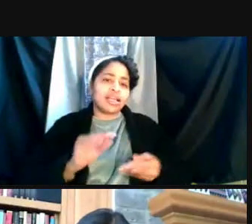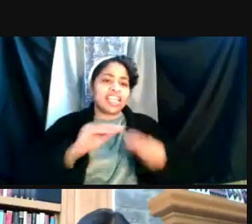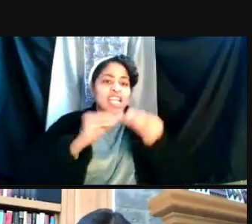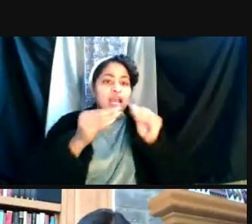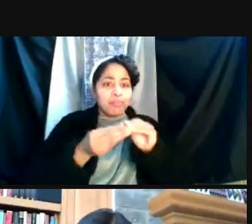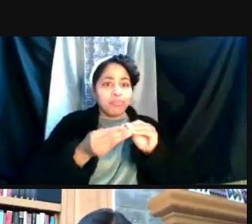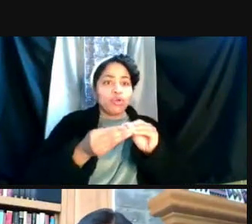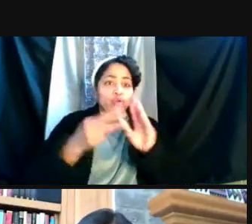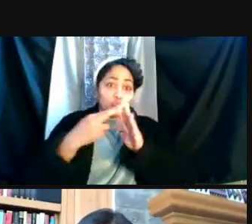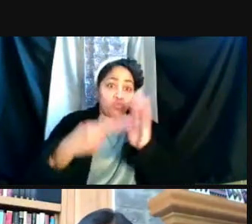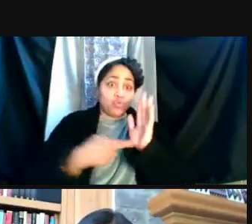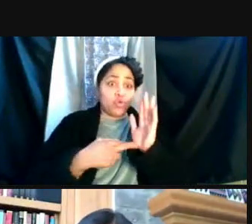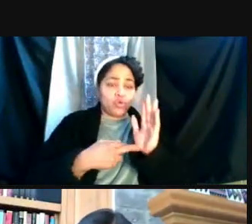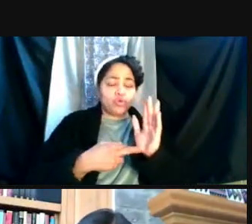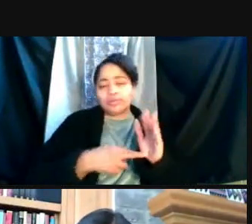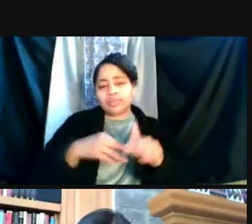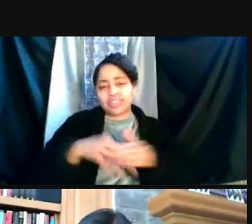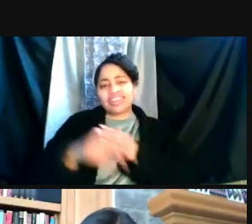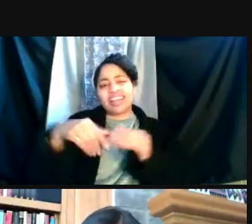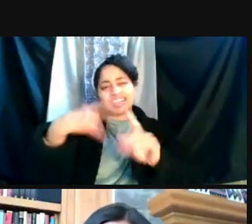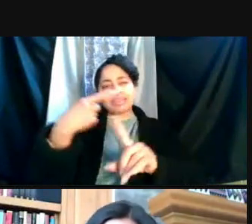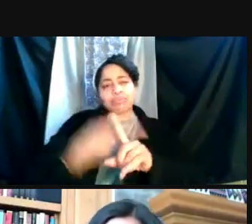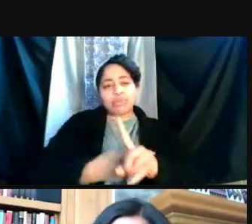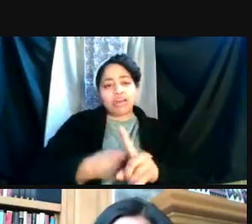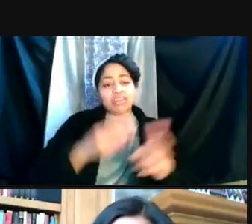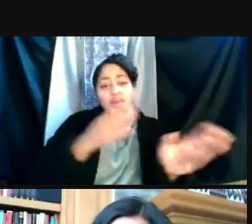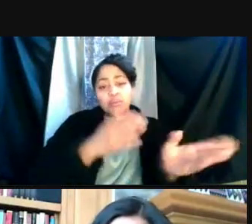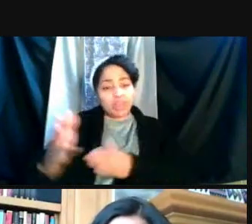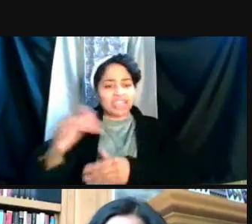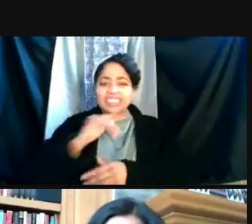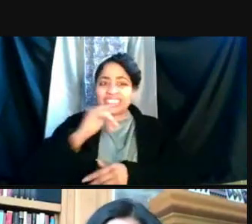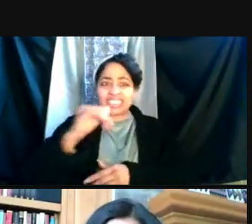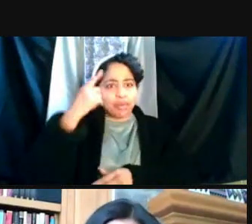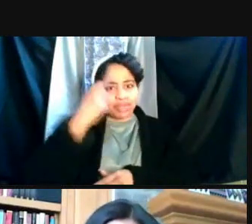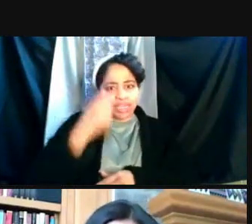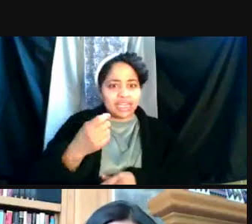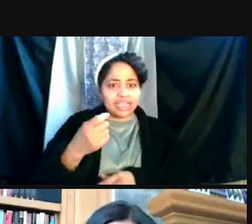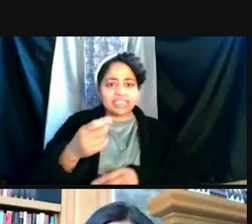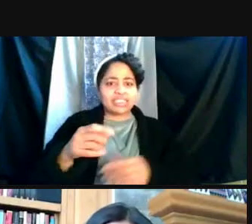Currently the plan for that relaxation is not based on vaccination of people in a lab